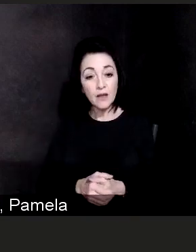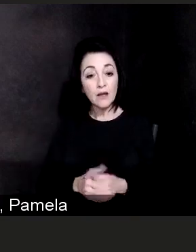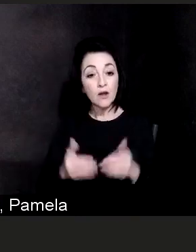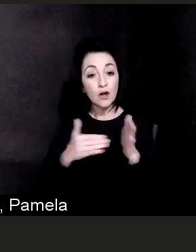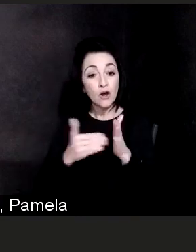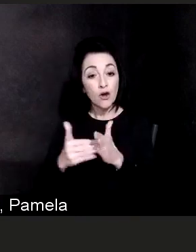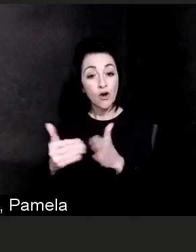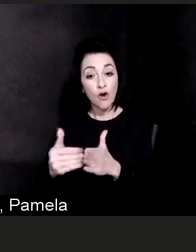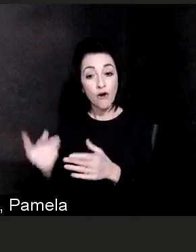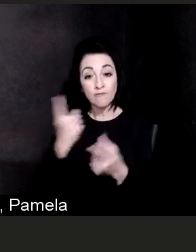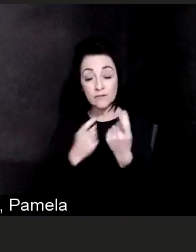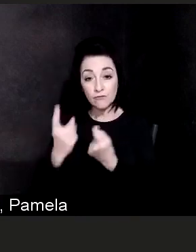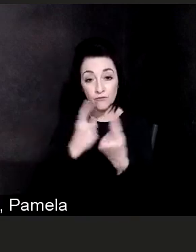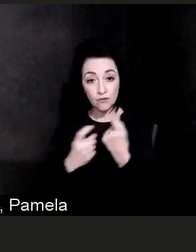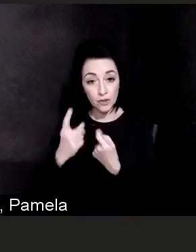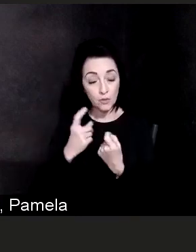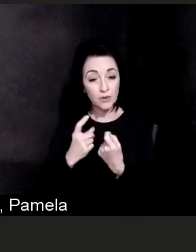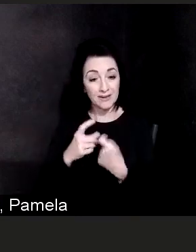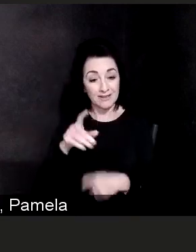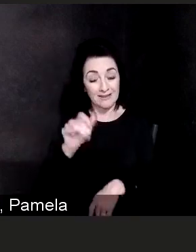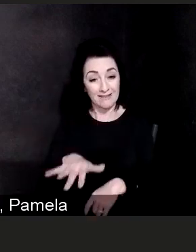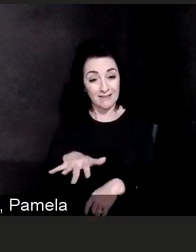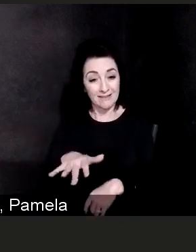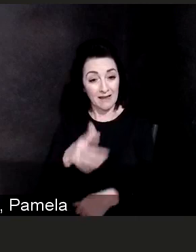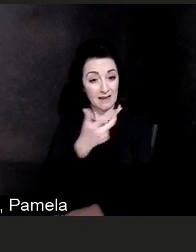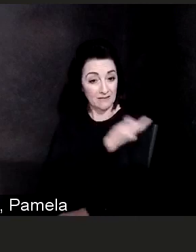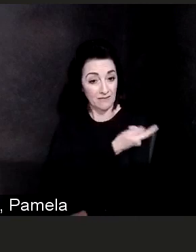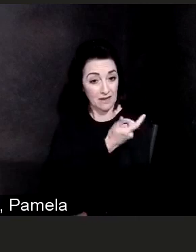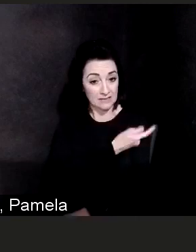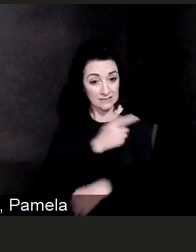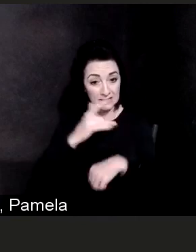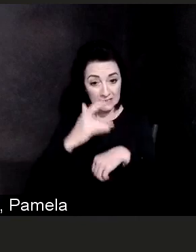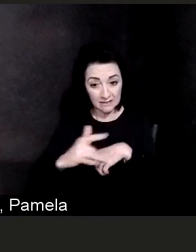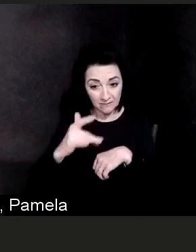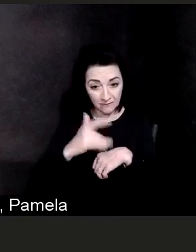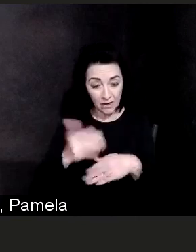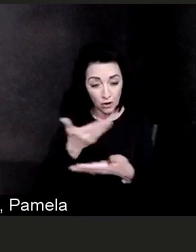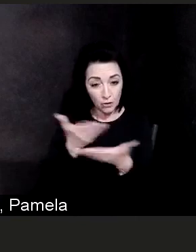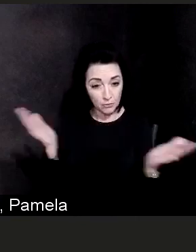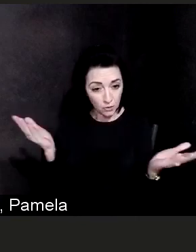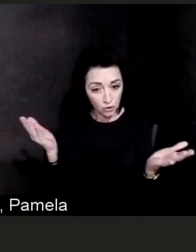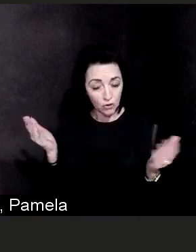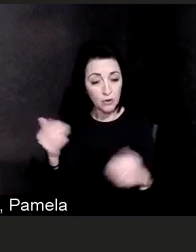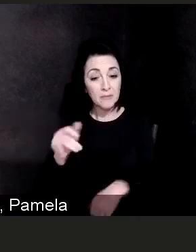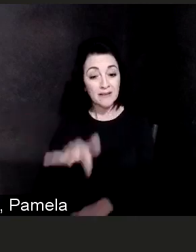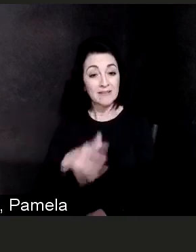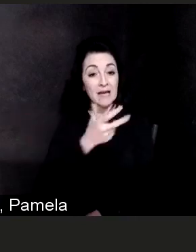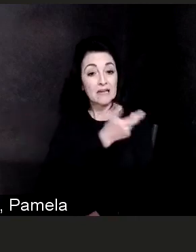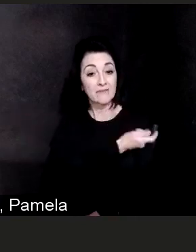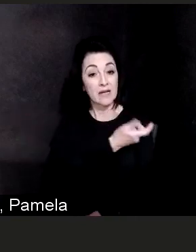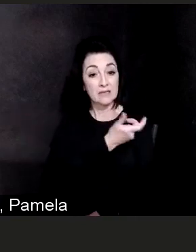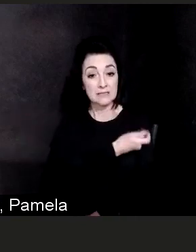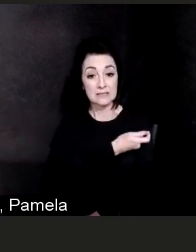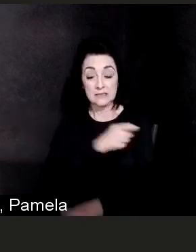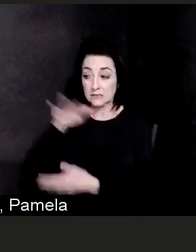are the vaccines that are now available and the vaccines that are in the pipeline to be released in the near future,